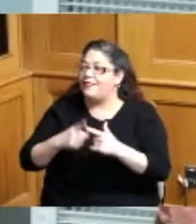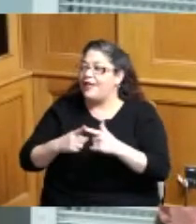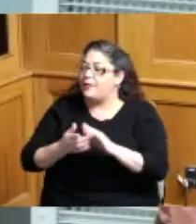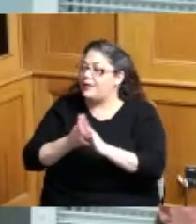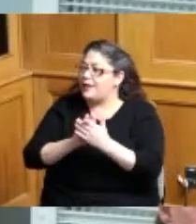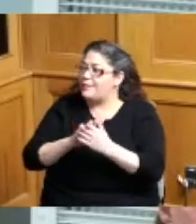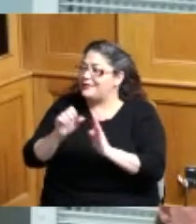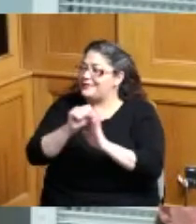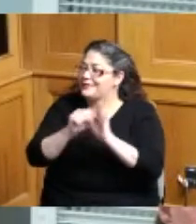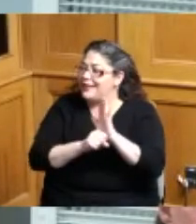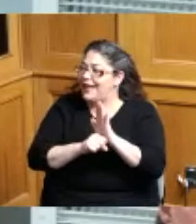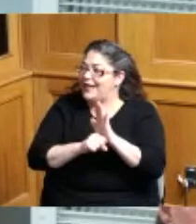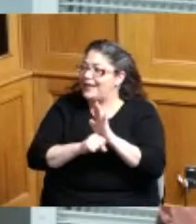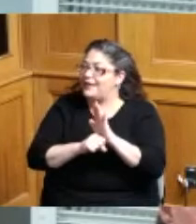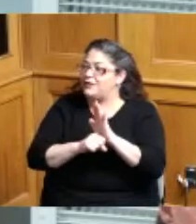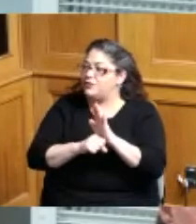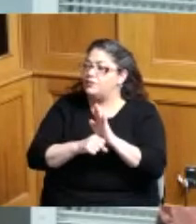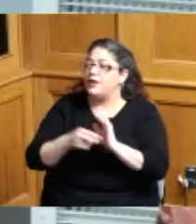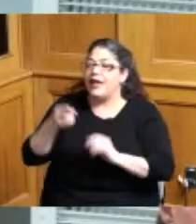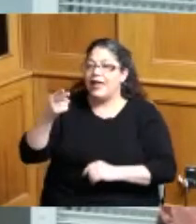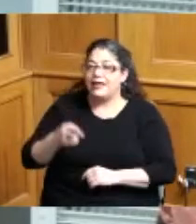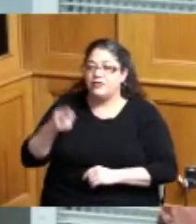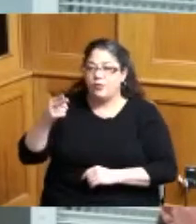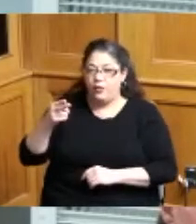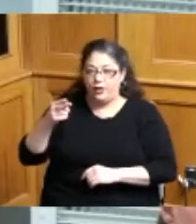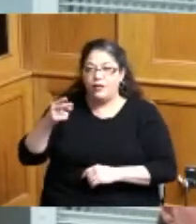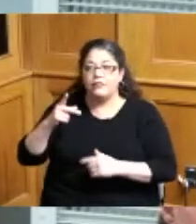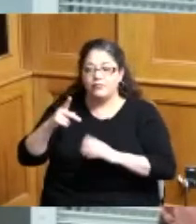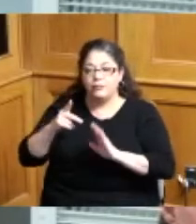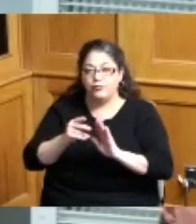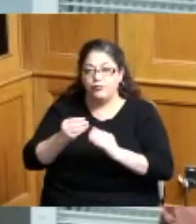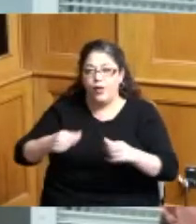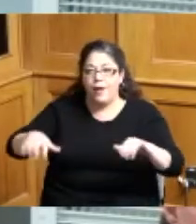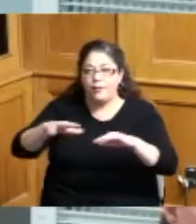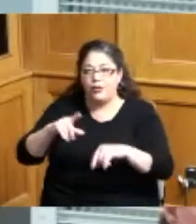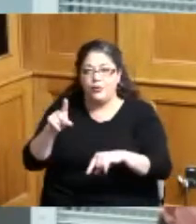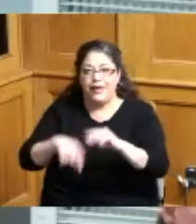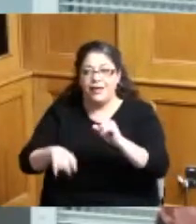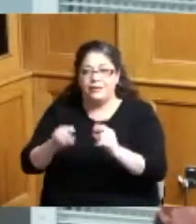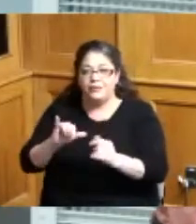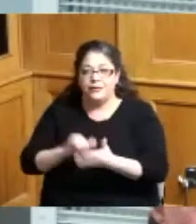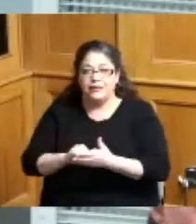there's no road there's no you can't don't listen to that you can't build well we have to listen I